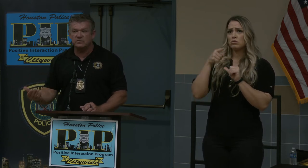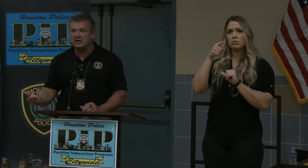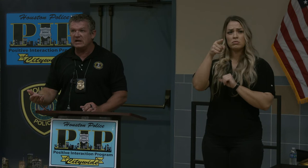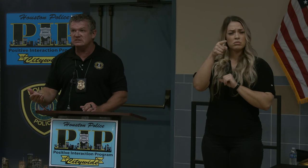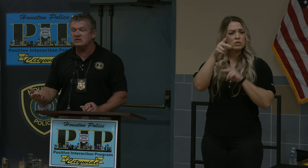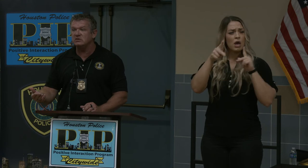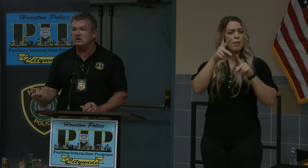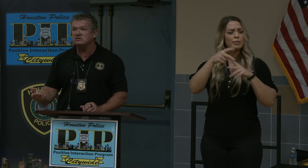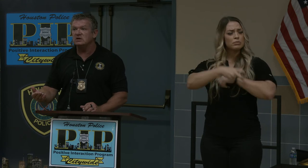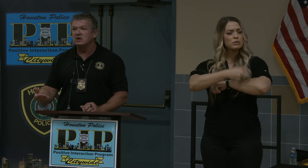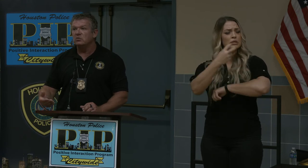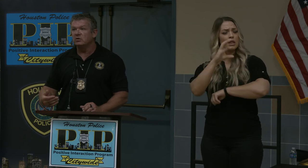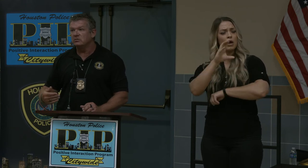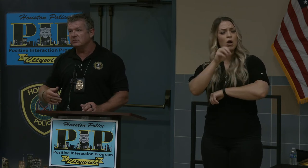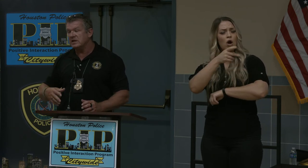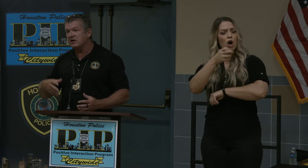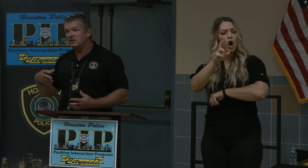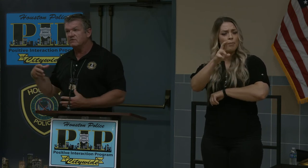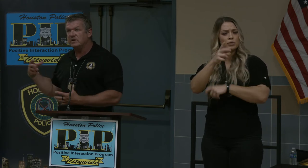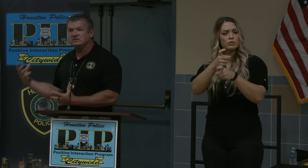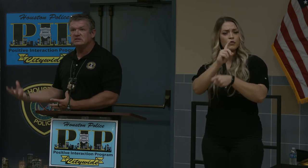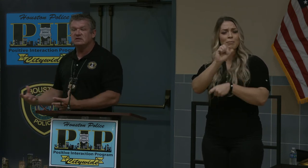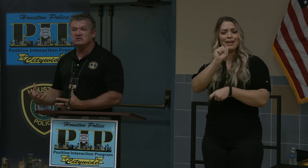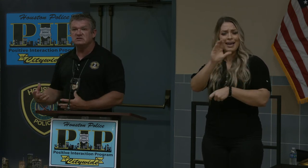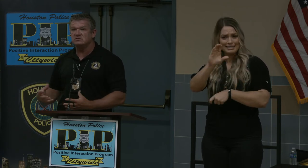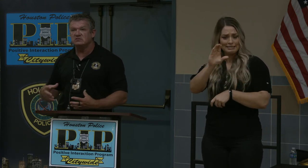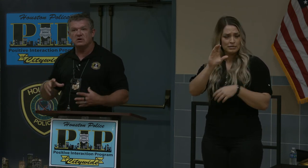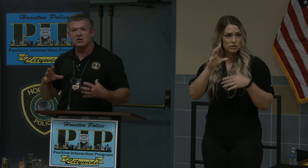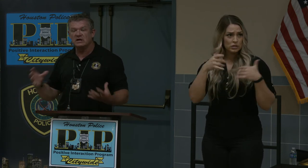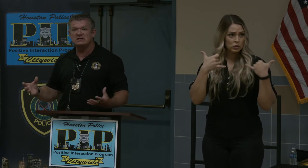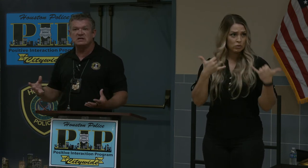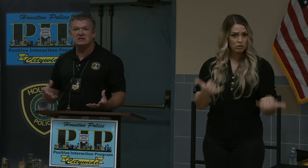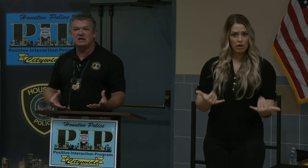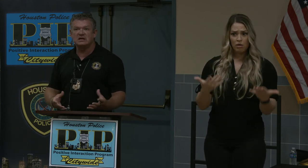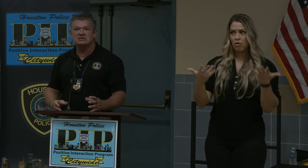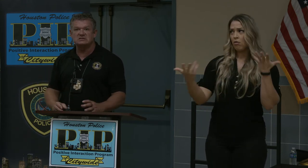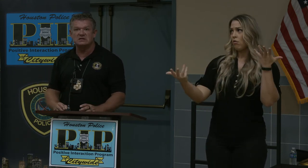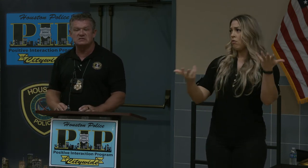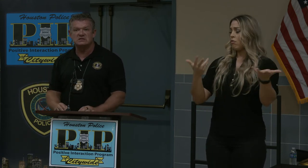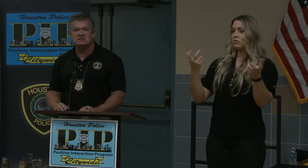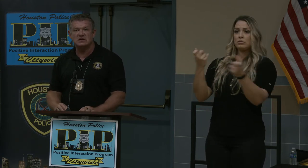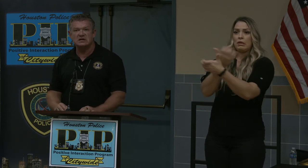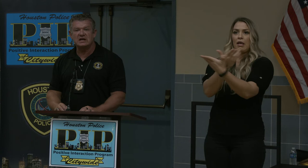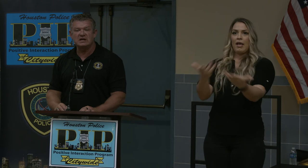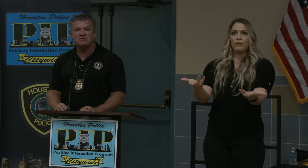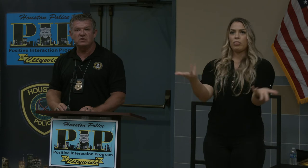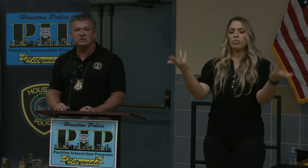the AC units, now they've basically just all hands on deck. It's these catalytic converters